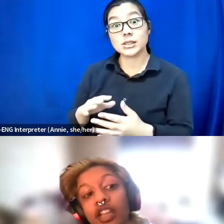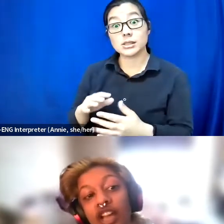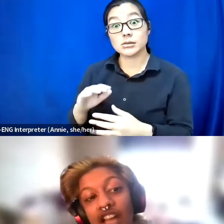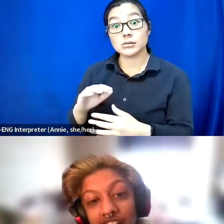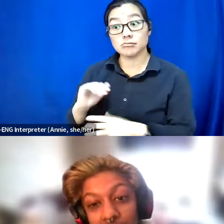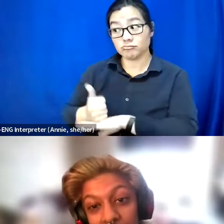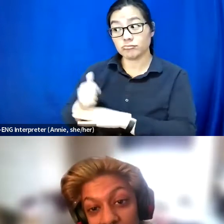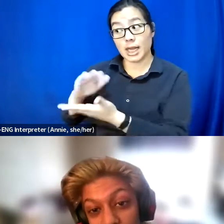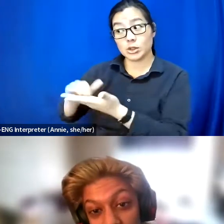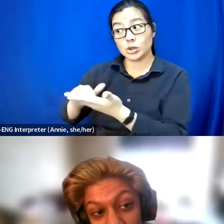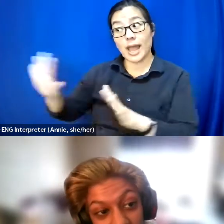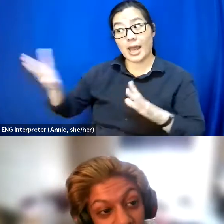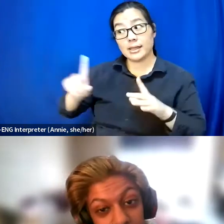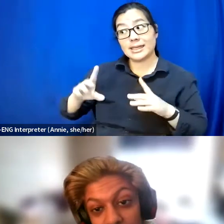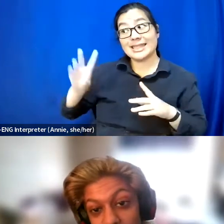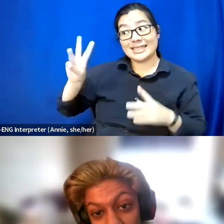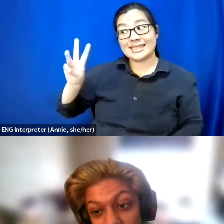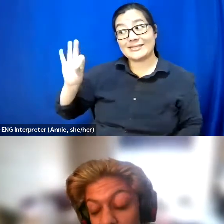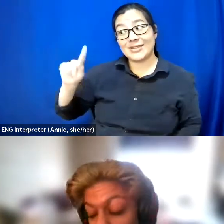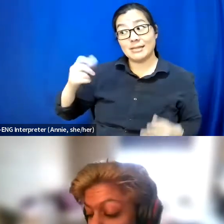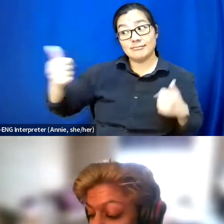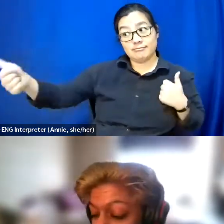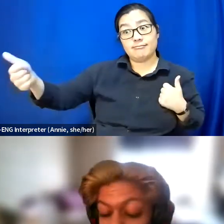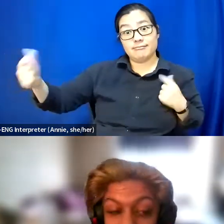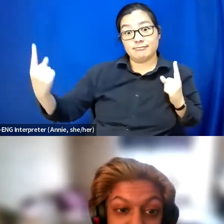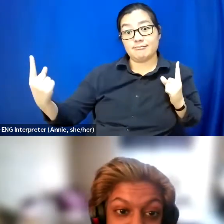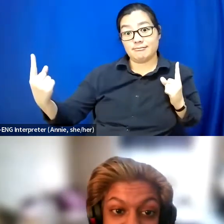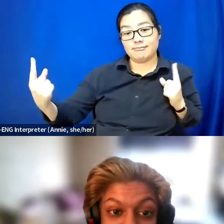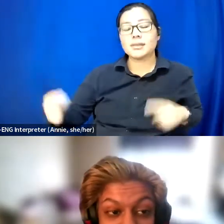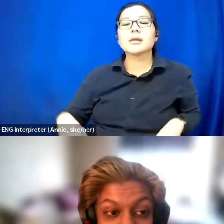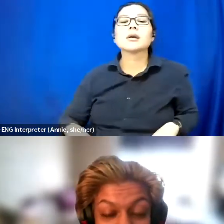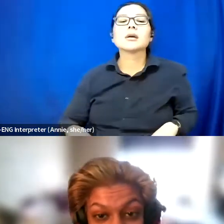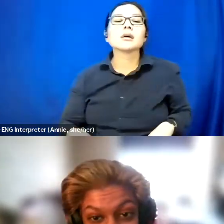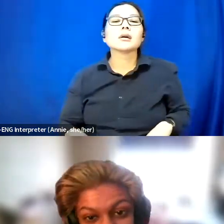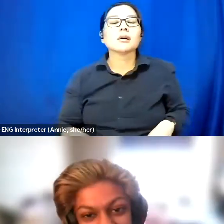Has been a major improvement to my life.